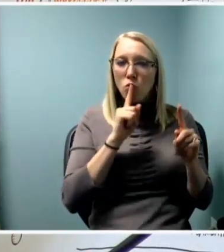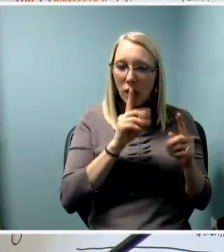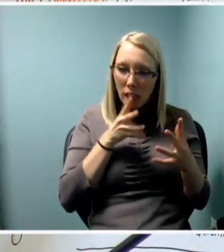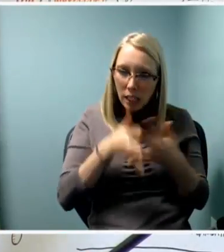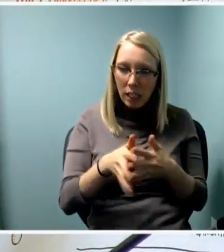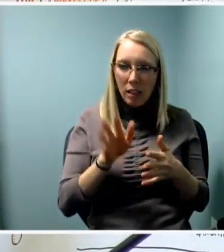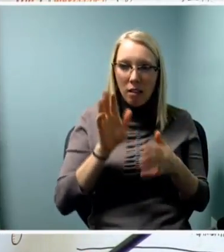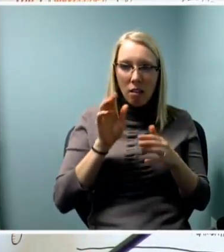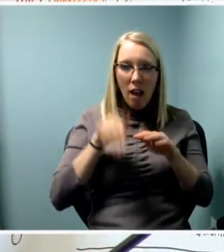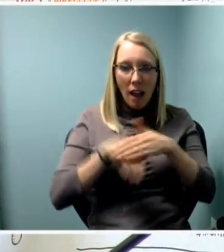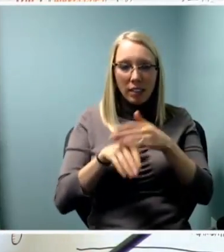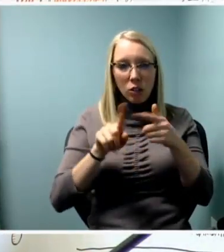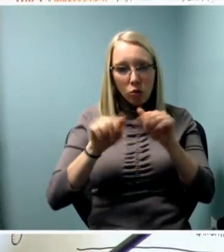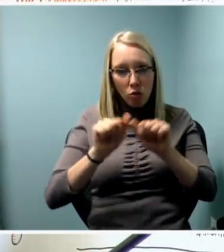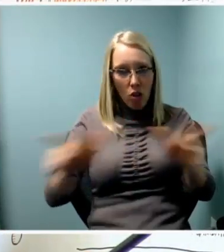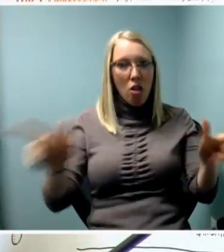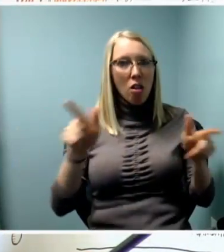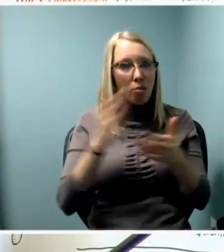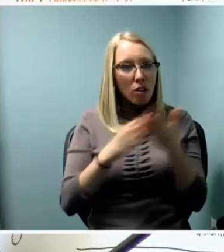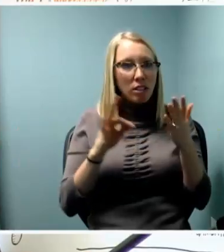And then I think this is key and this ties to something